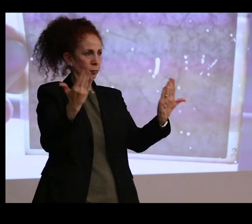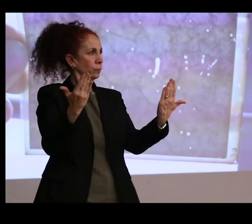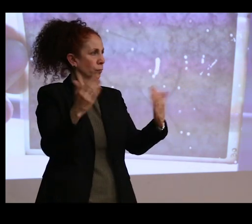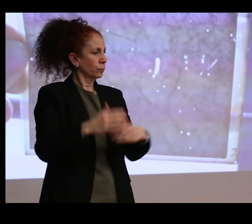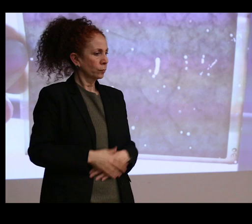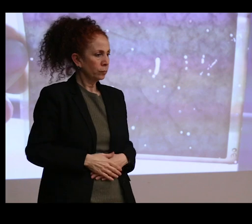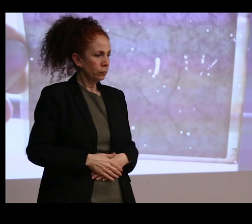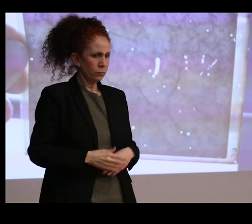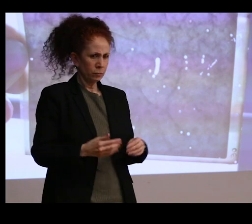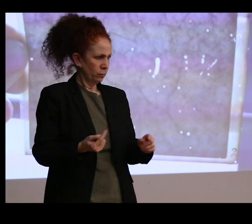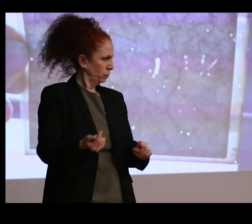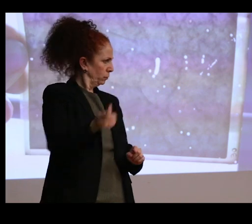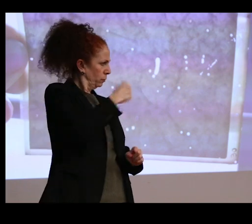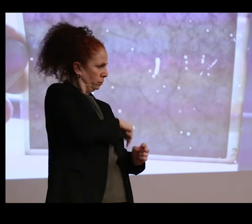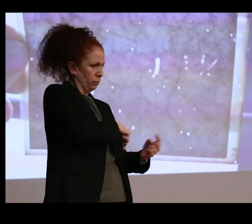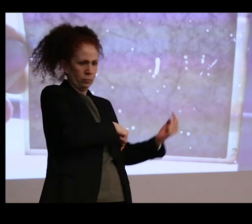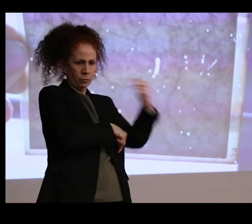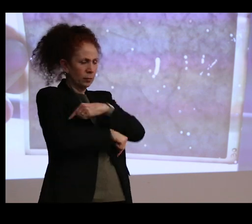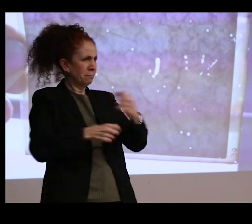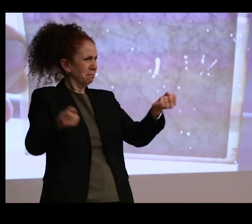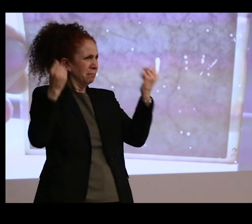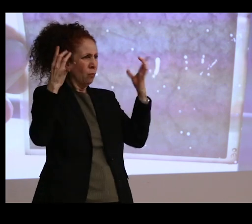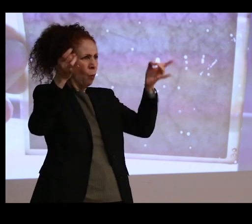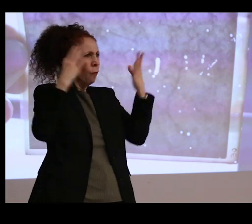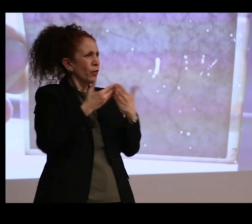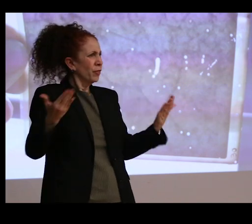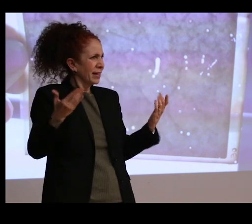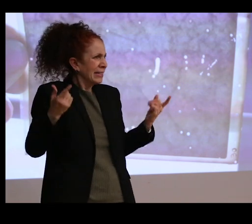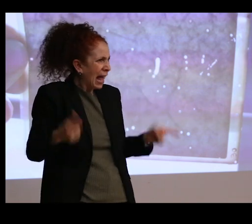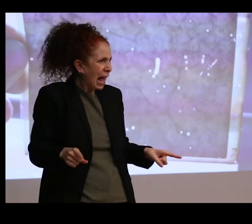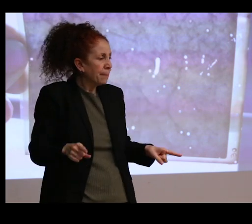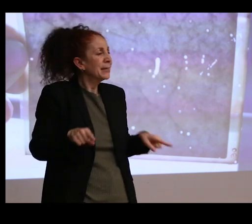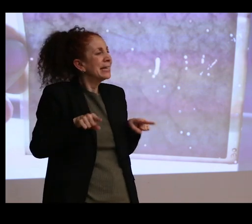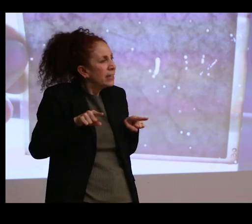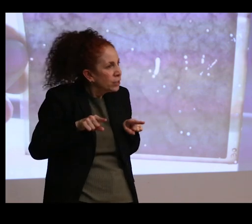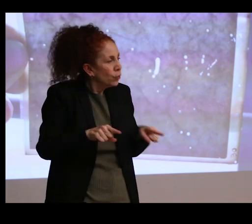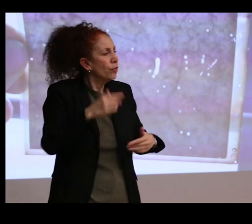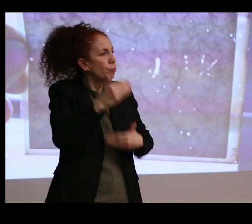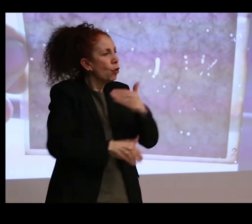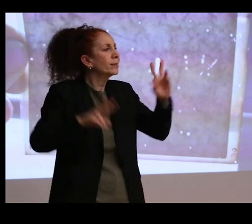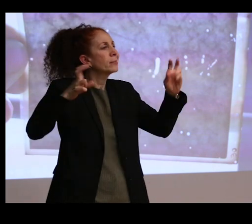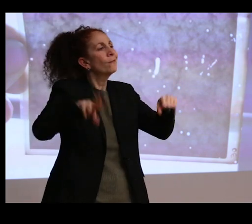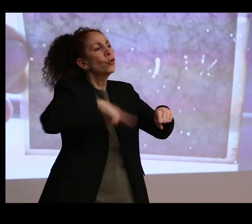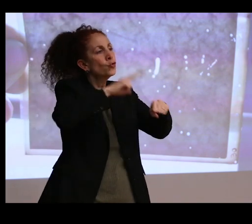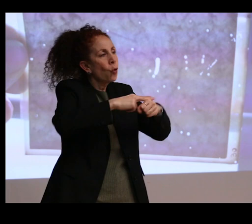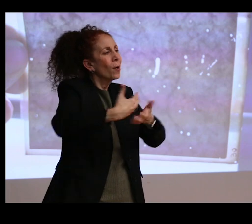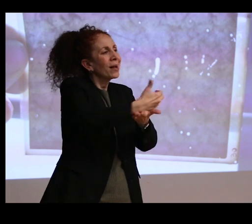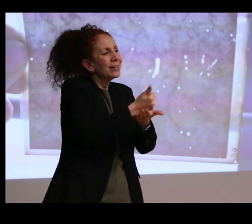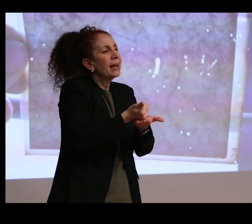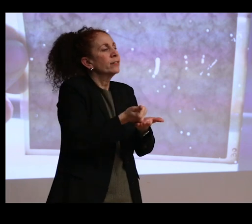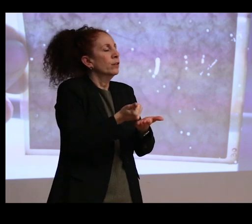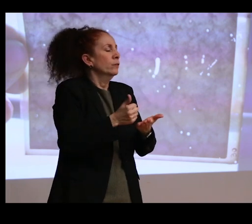happen to them, again, in the name of normal collecting practices and care in the late 19th and early 20th centuries.